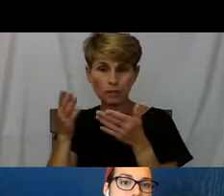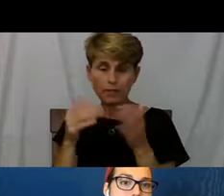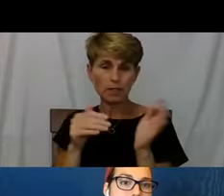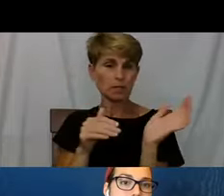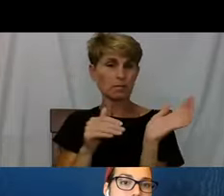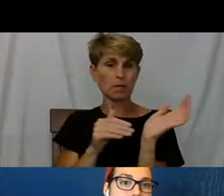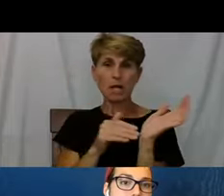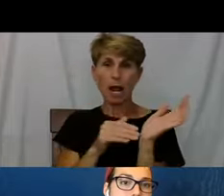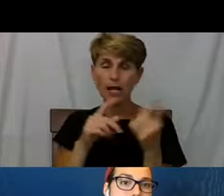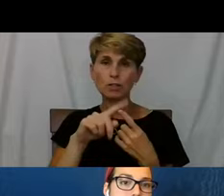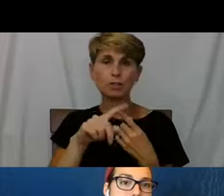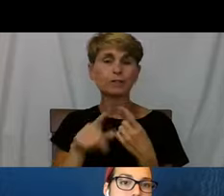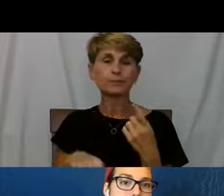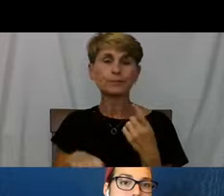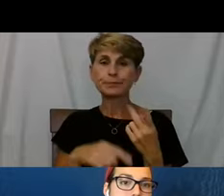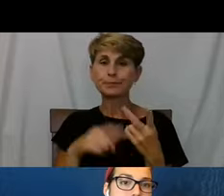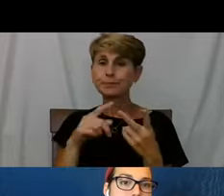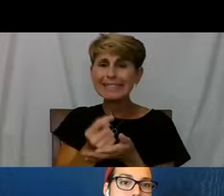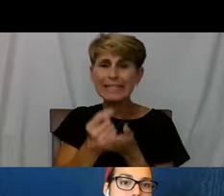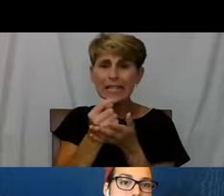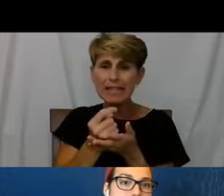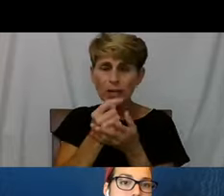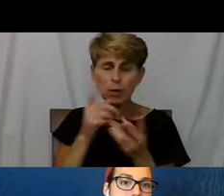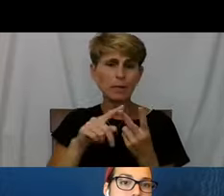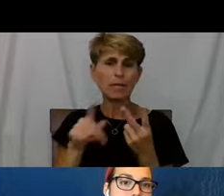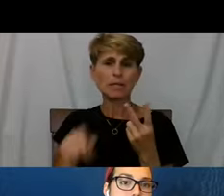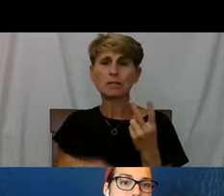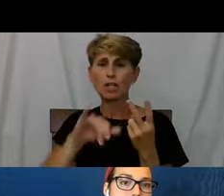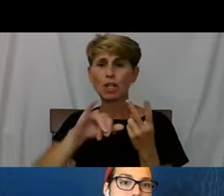I got a therapist, Jenny.